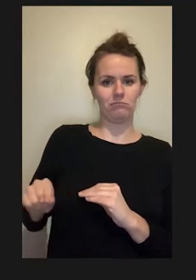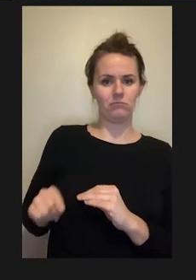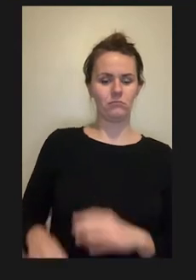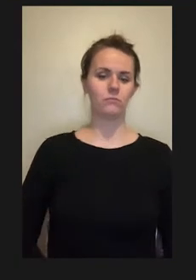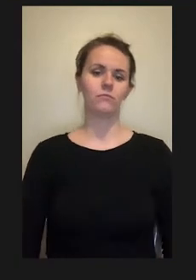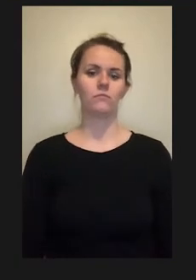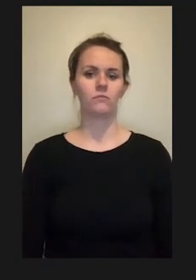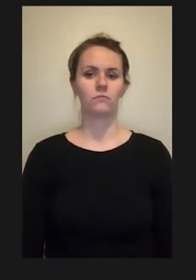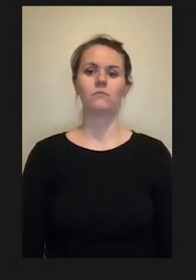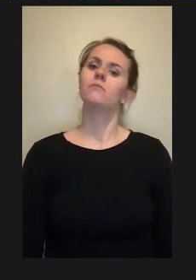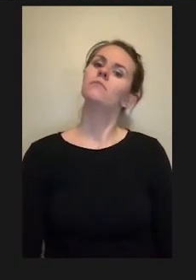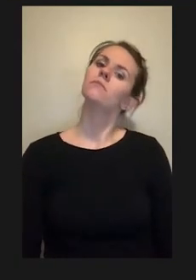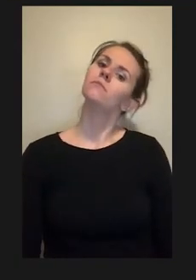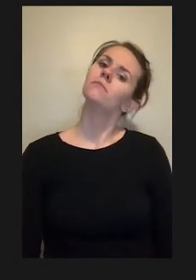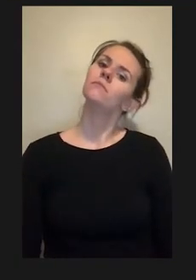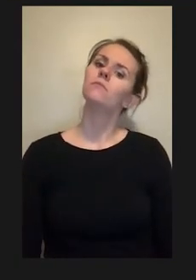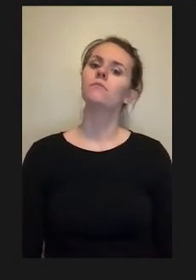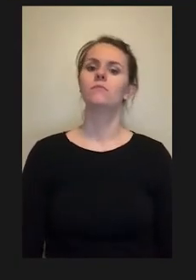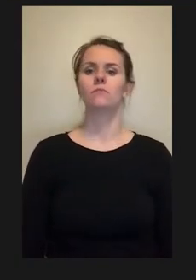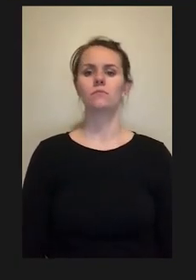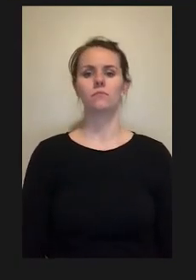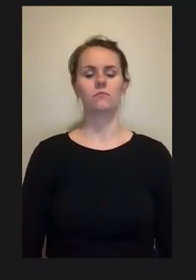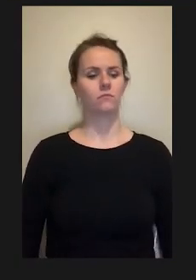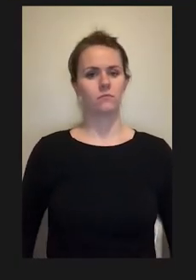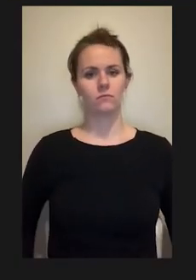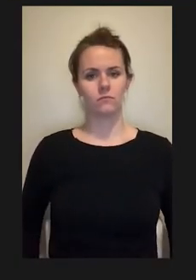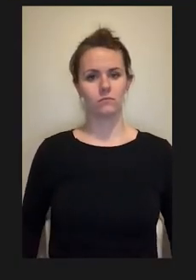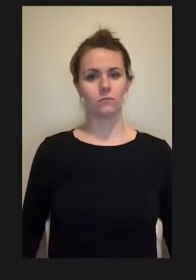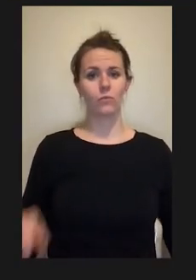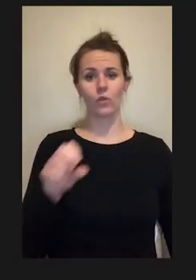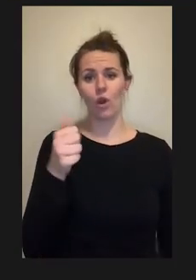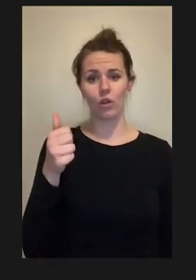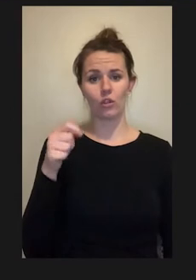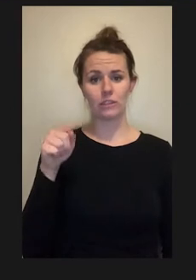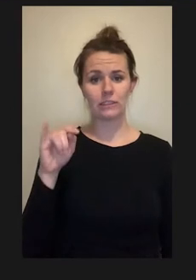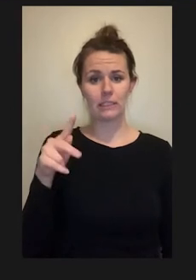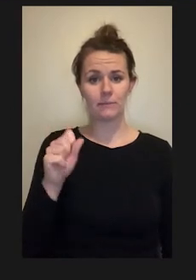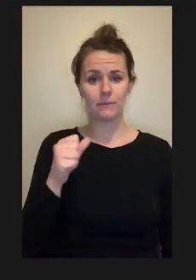Other tips that we found was using motion activated